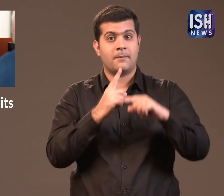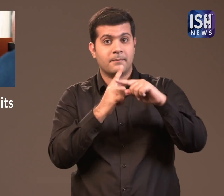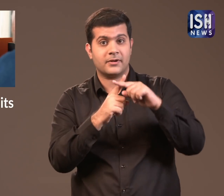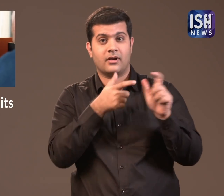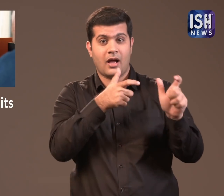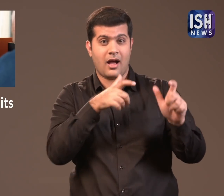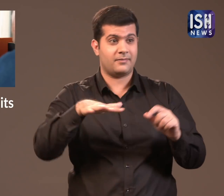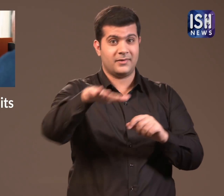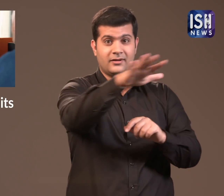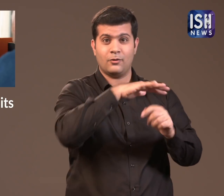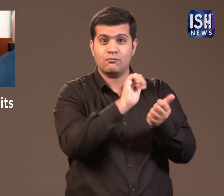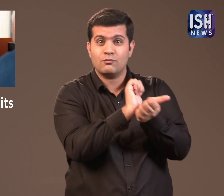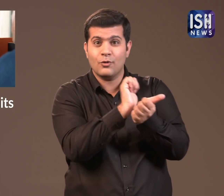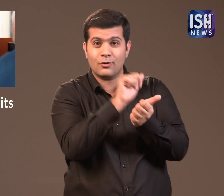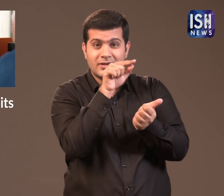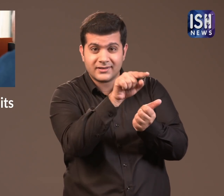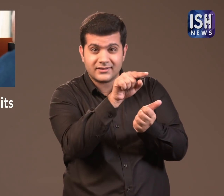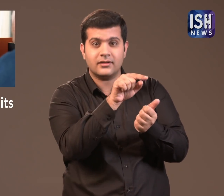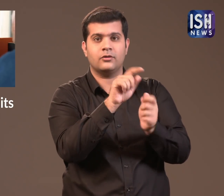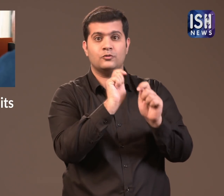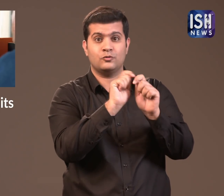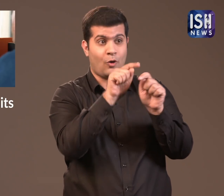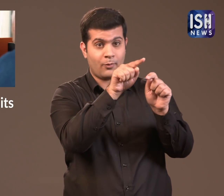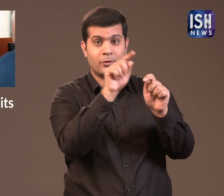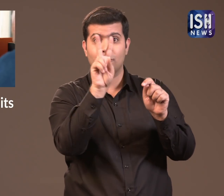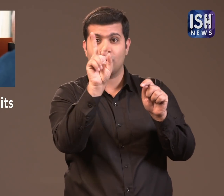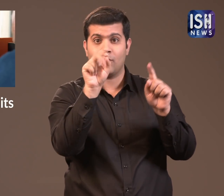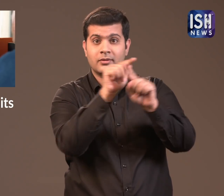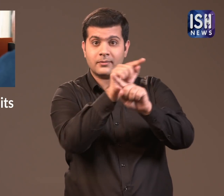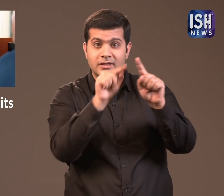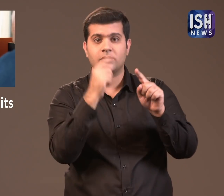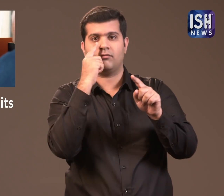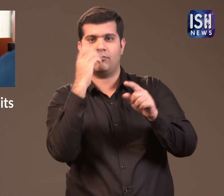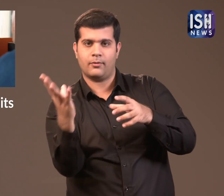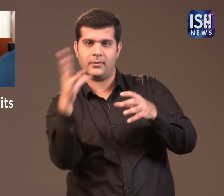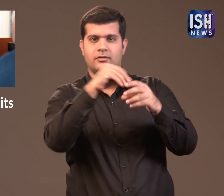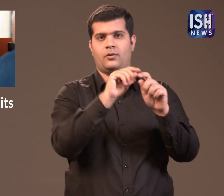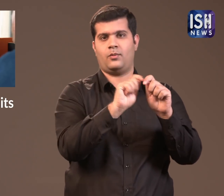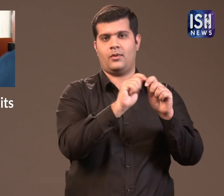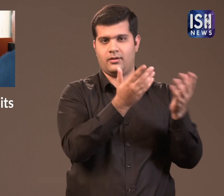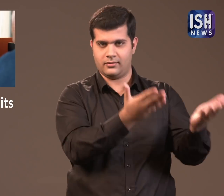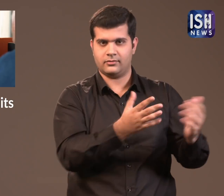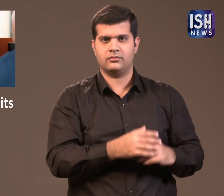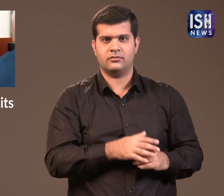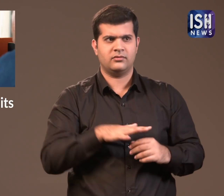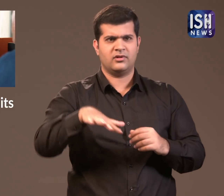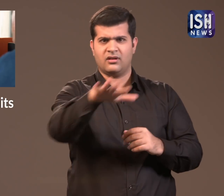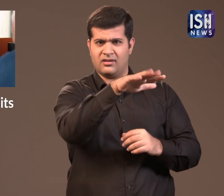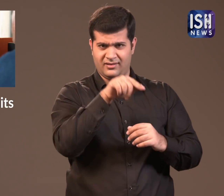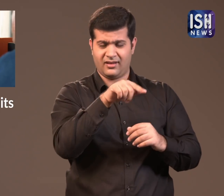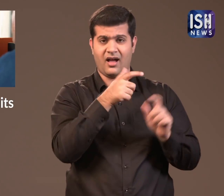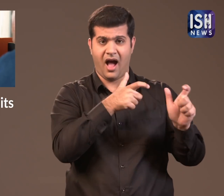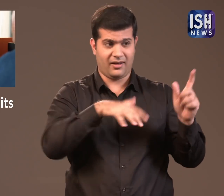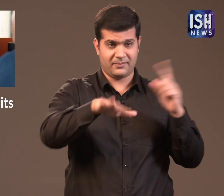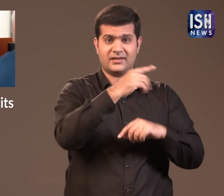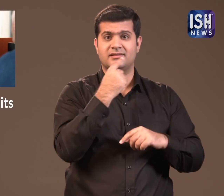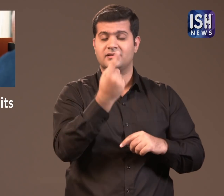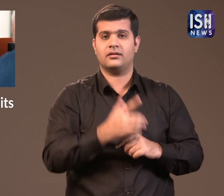The Army aims to fill 20% of the Military Police with women staff. The Army has said that,